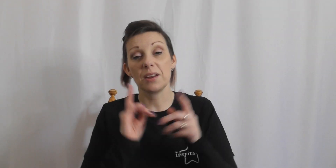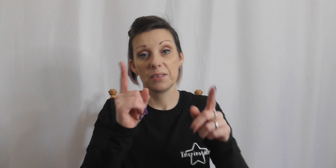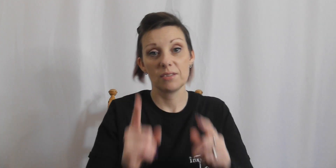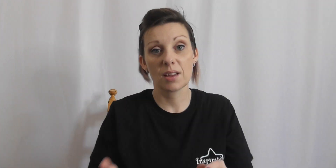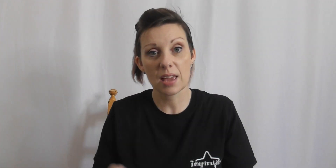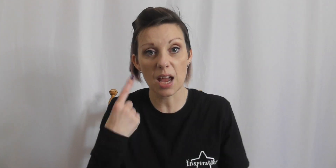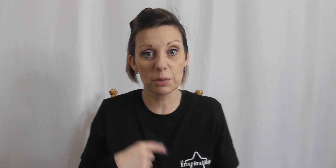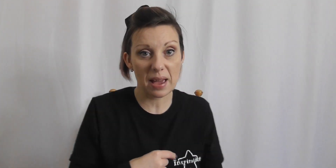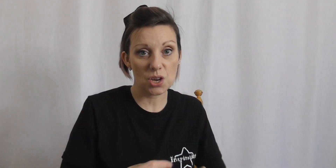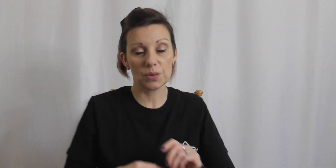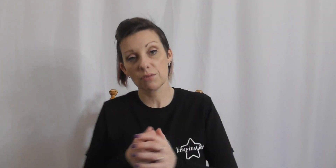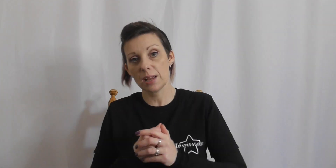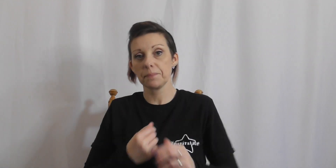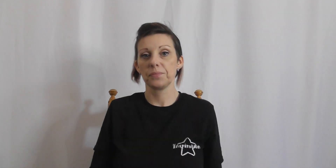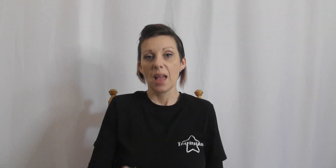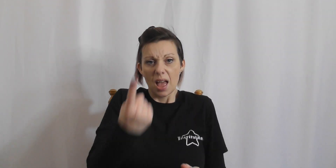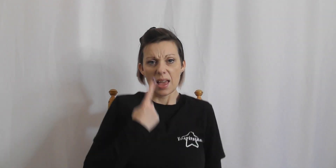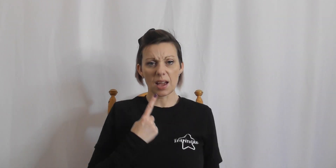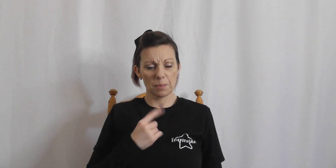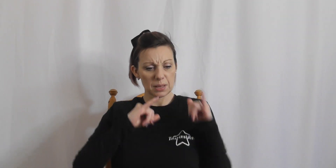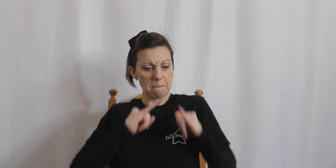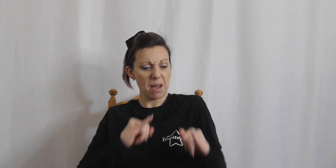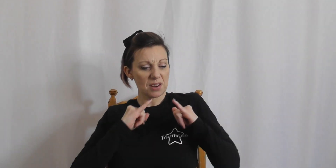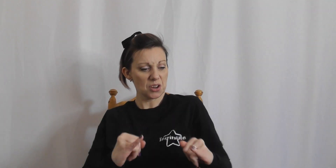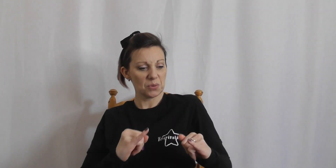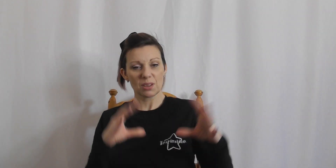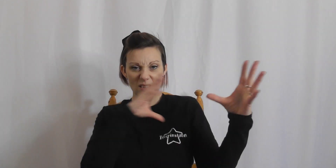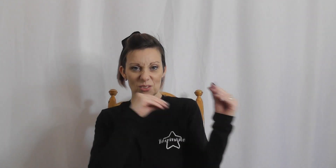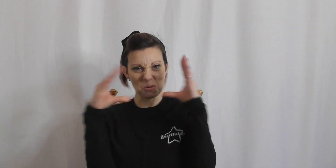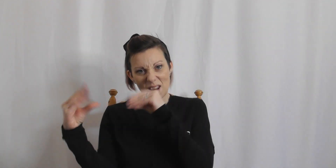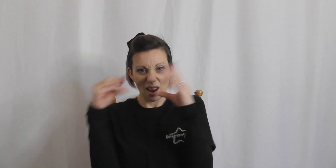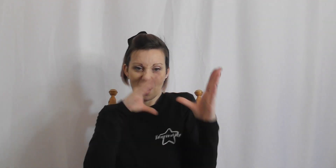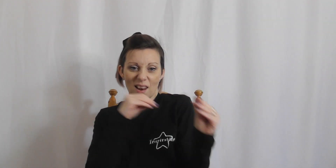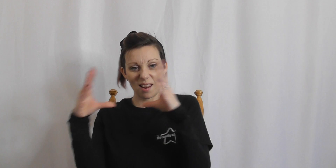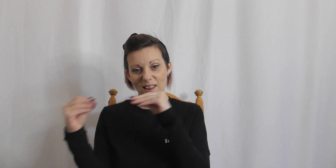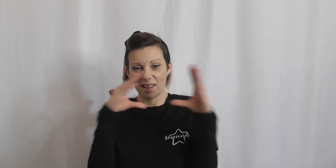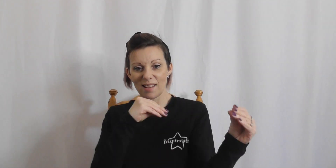Here we go. Here comes bad news. Ready. Here comes bad news talking